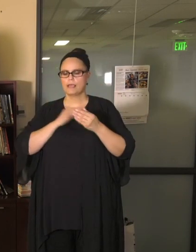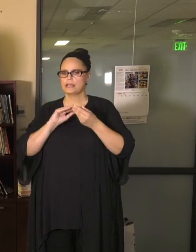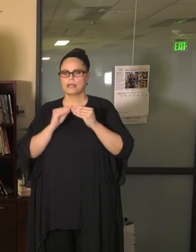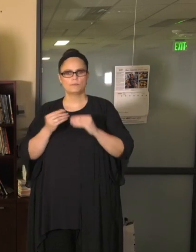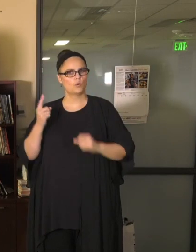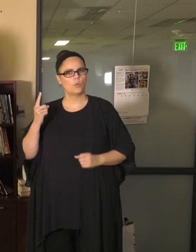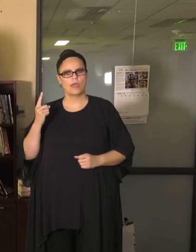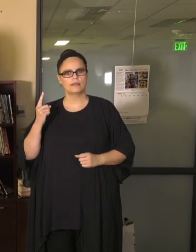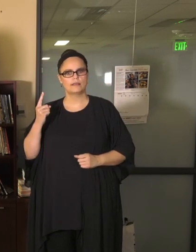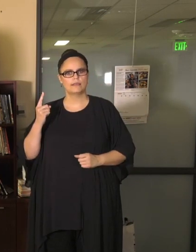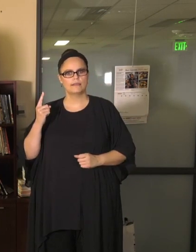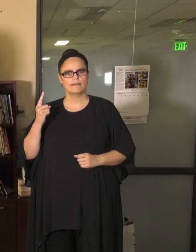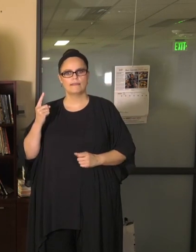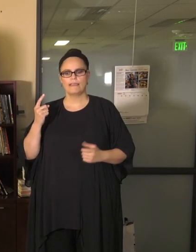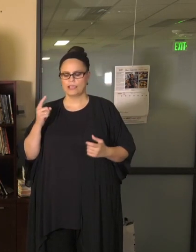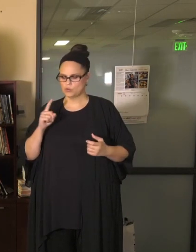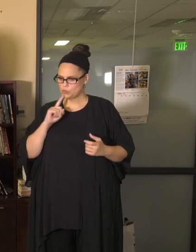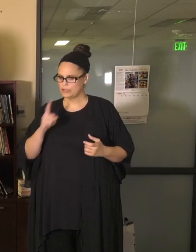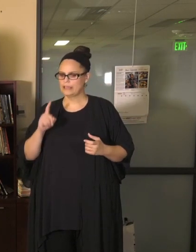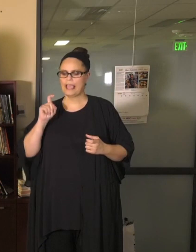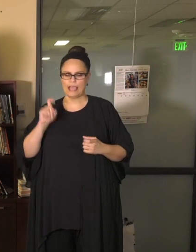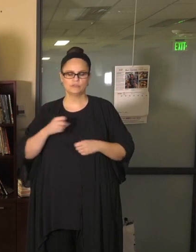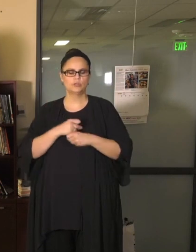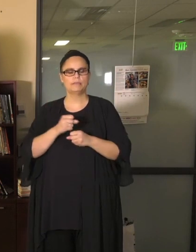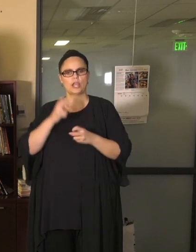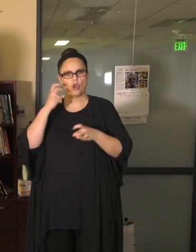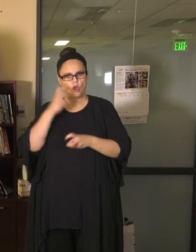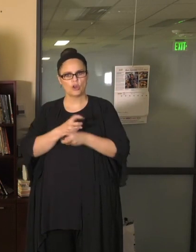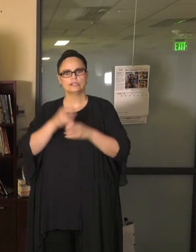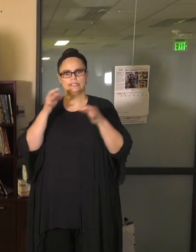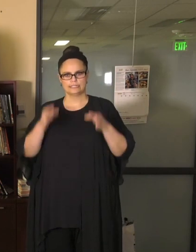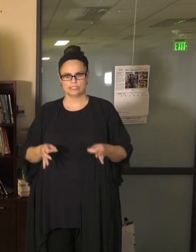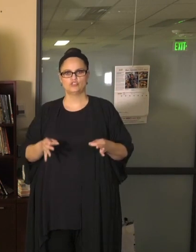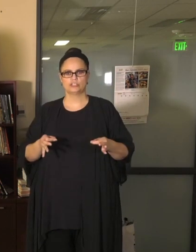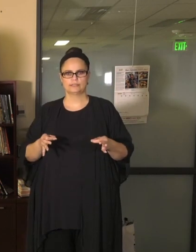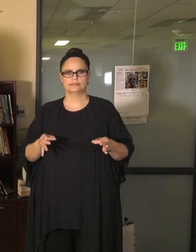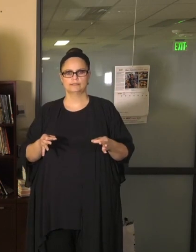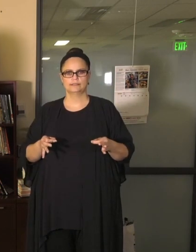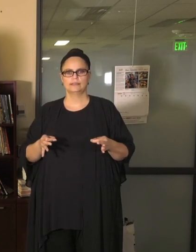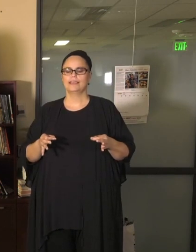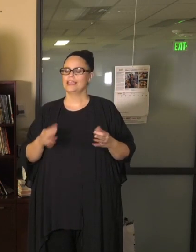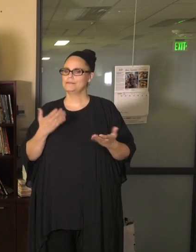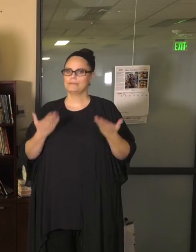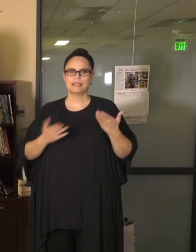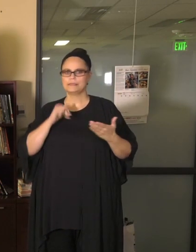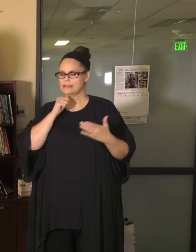and I know that that comes with making some very difficult decisions and decisions that may not please everyone, but